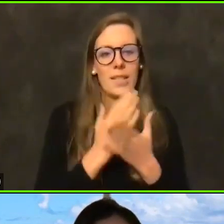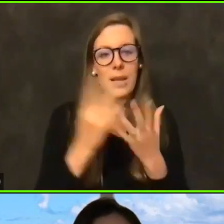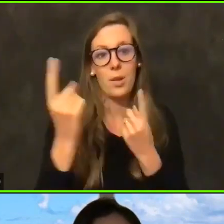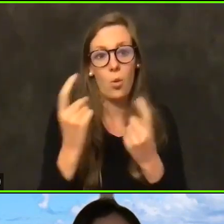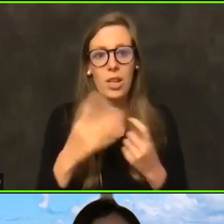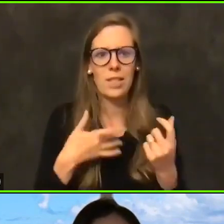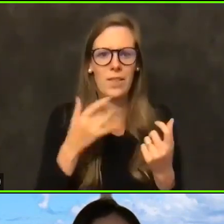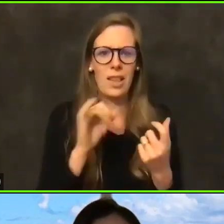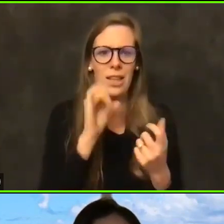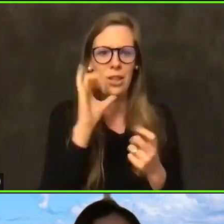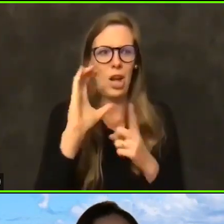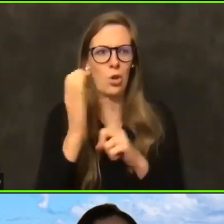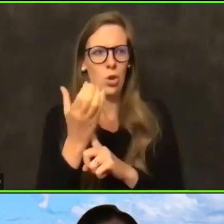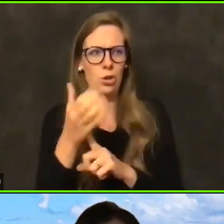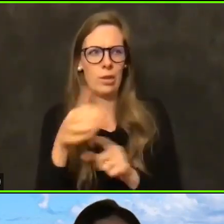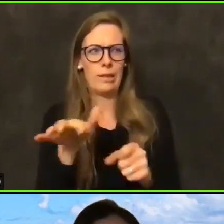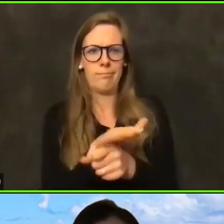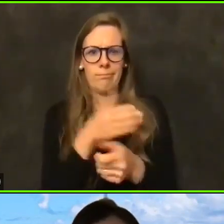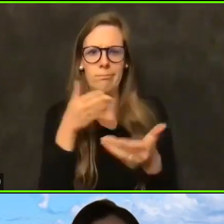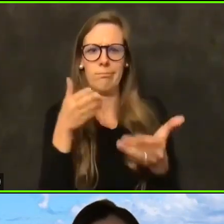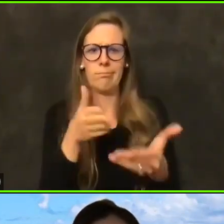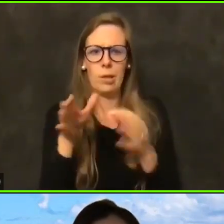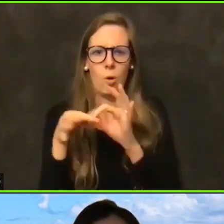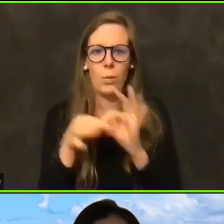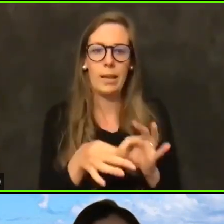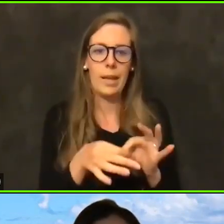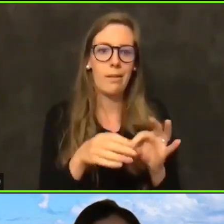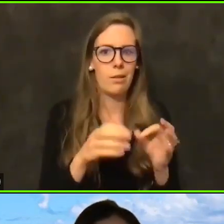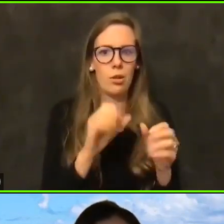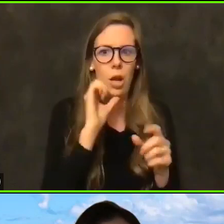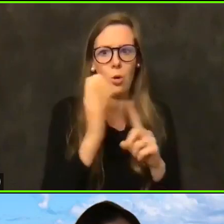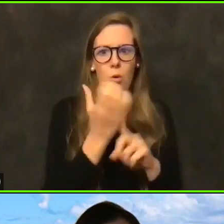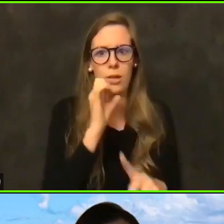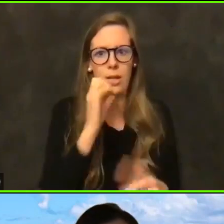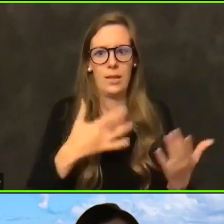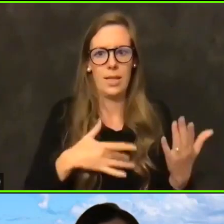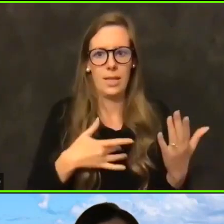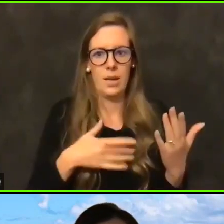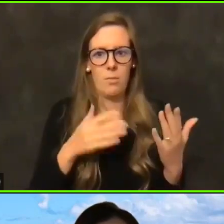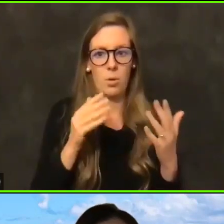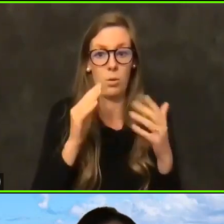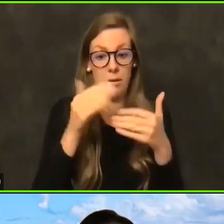culturally complete or as culturally relevant or sensitive as they could be. And yet we're boxed into this literally boxes right.